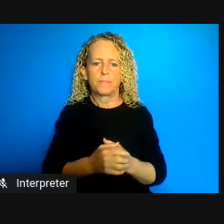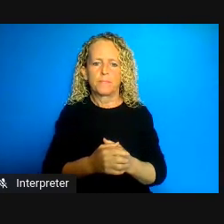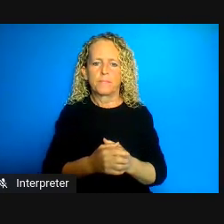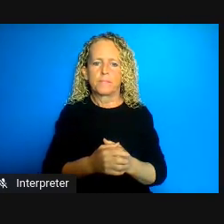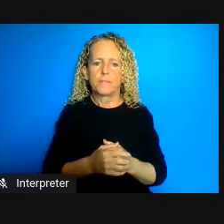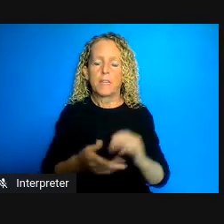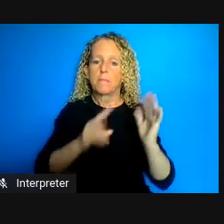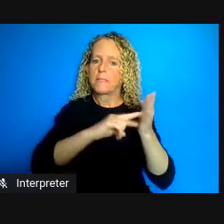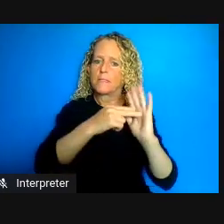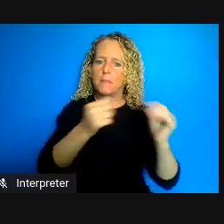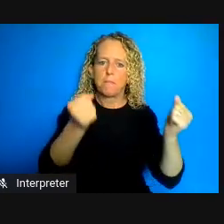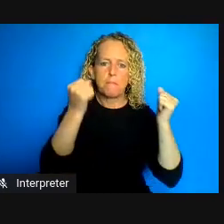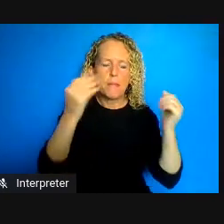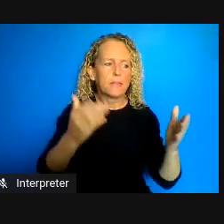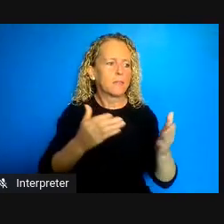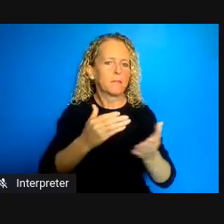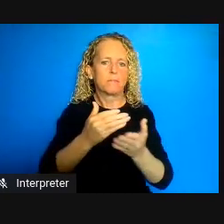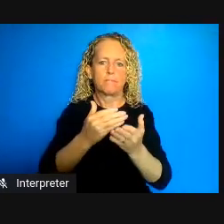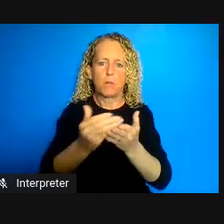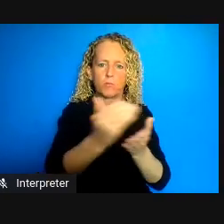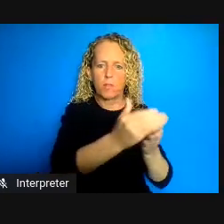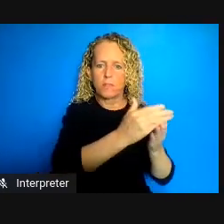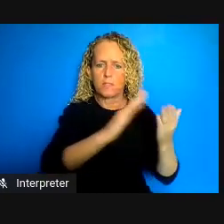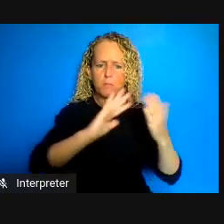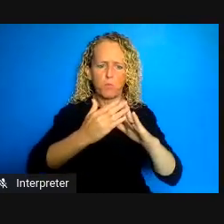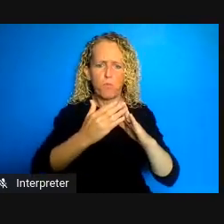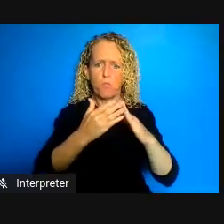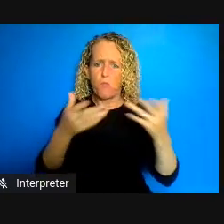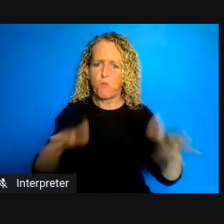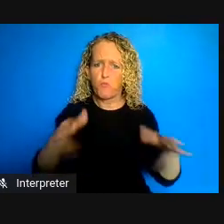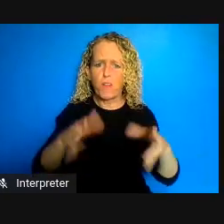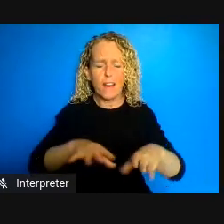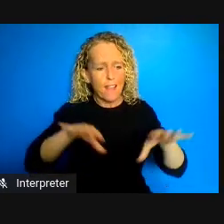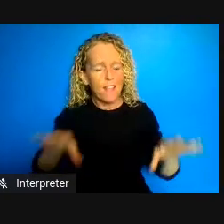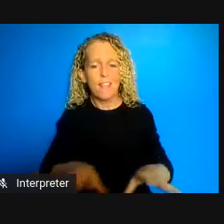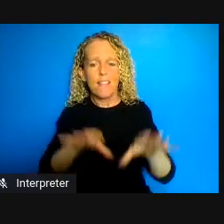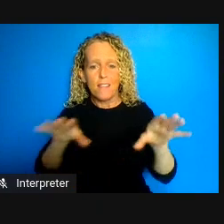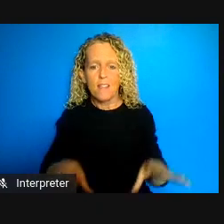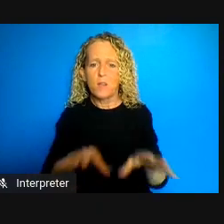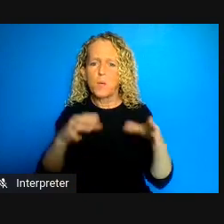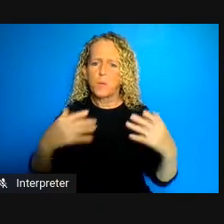already overburdened so you know having people that are in dire health care need